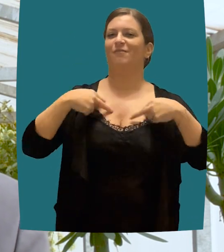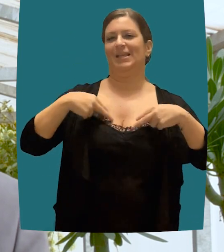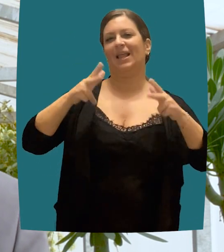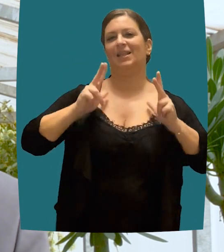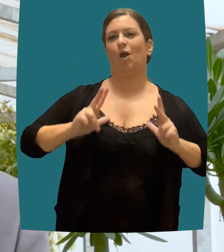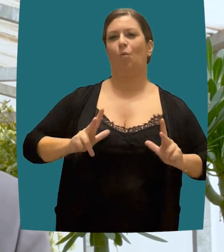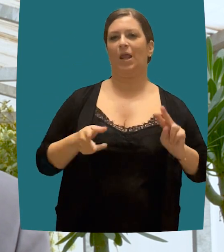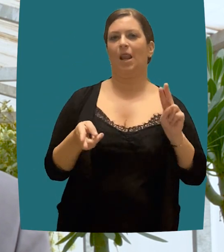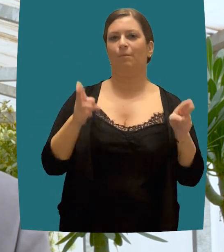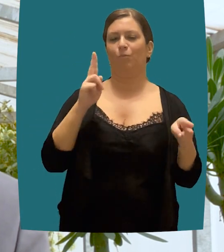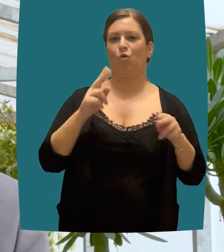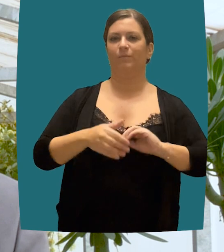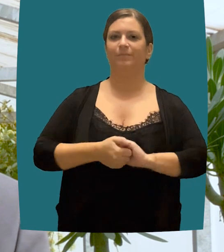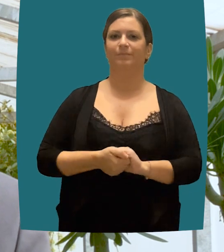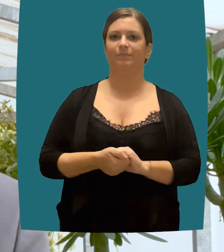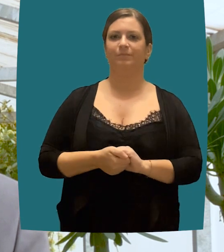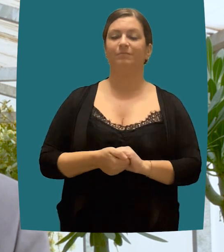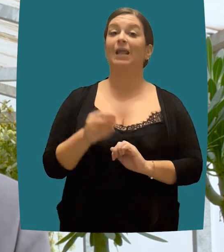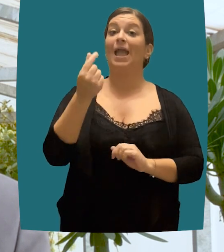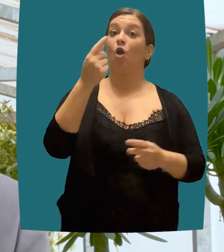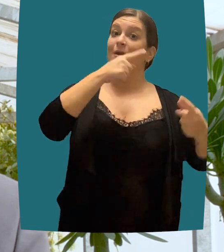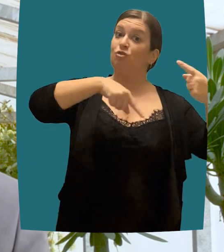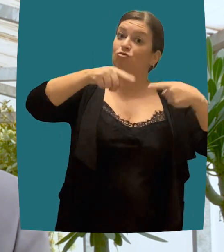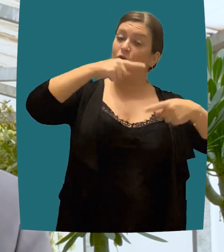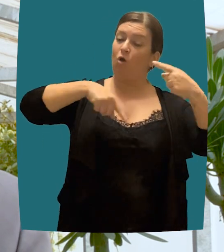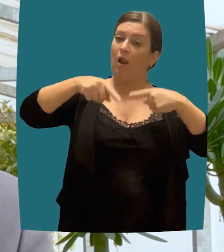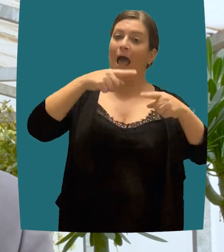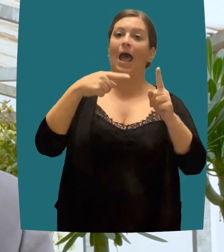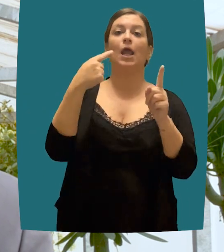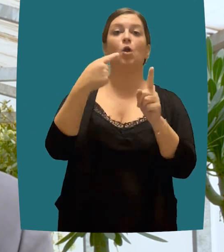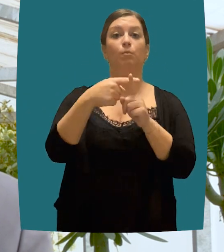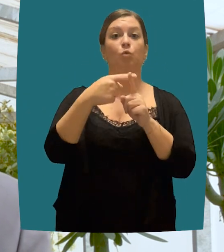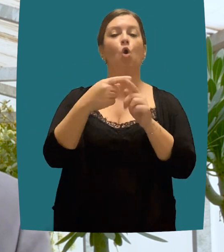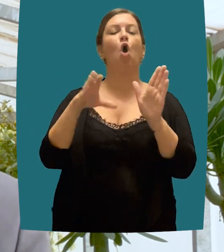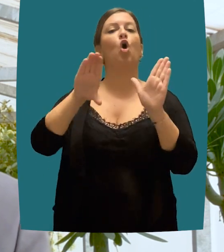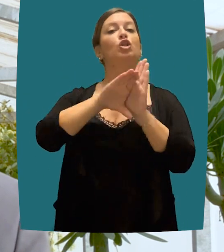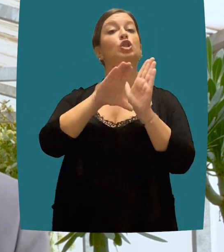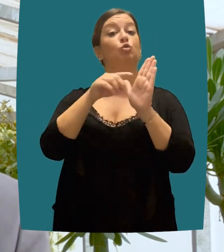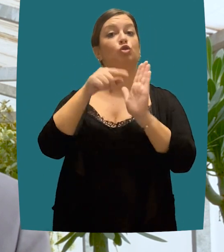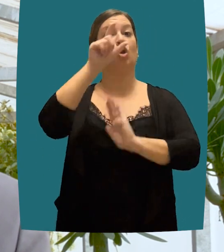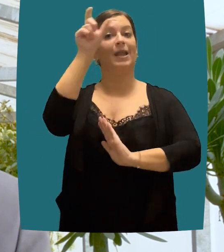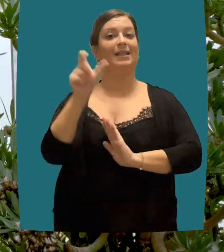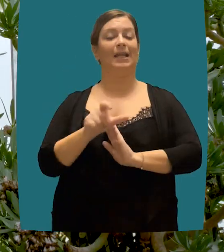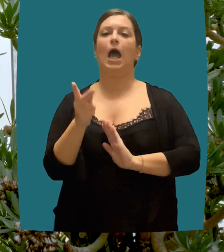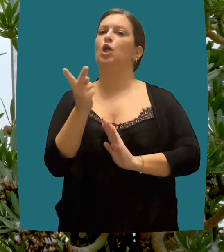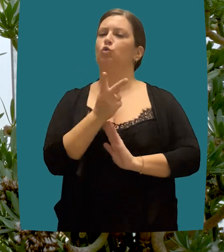completely unconcerned with environmental issues. The circular economy is, therefore, a model capable of ensuring